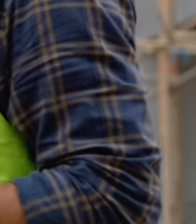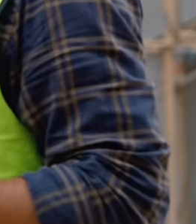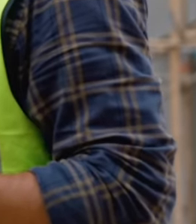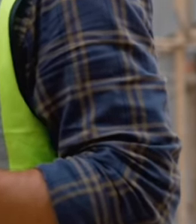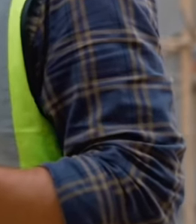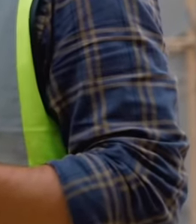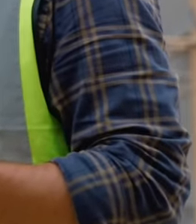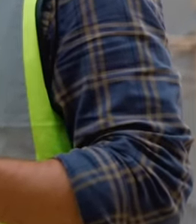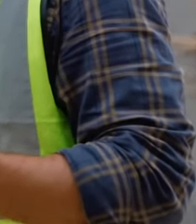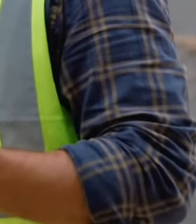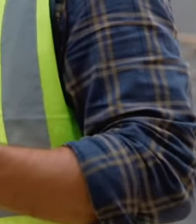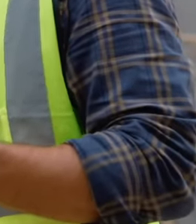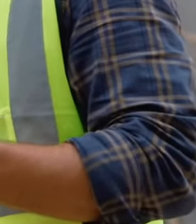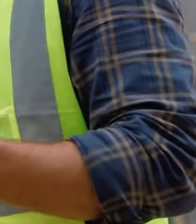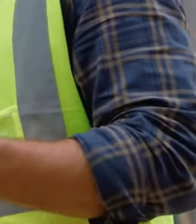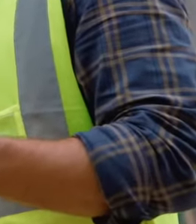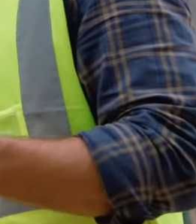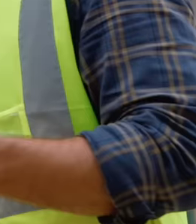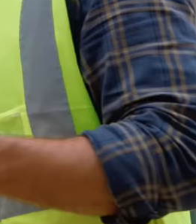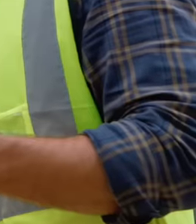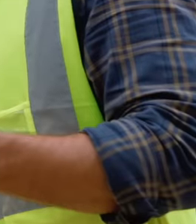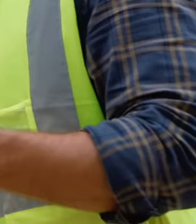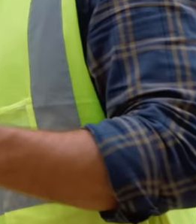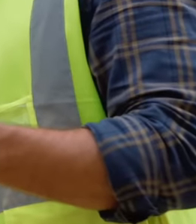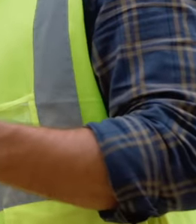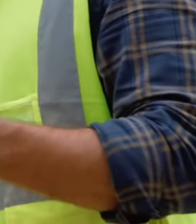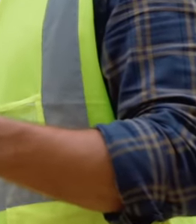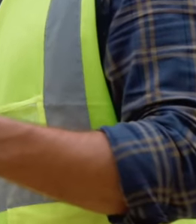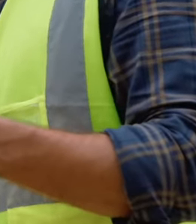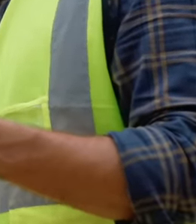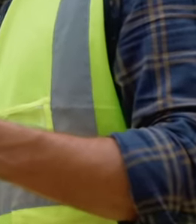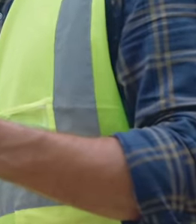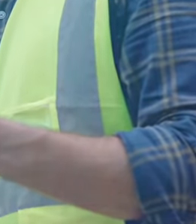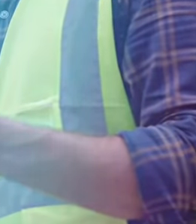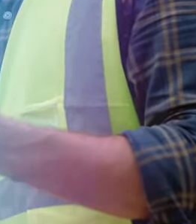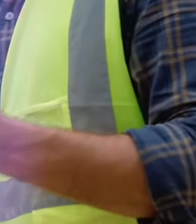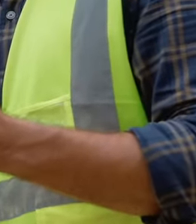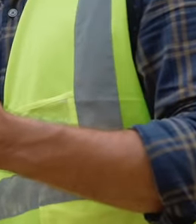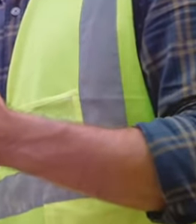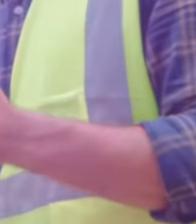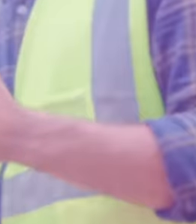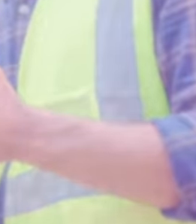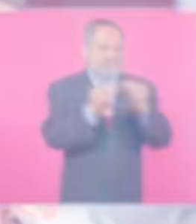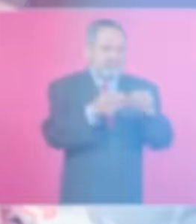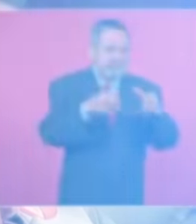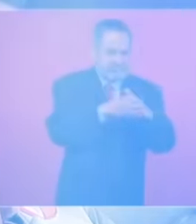is that when they get there they find a mafia structured from here in Mexico that already